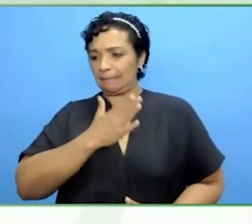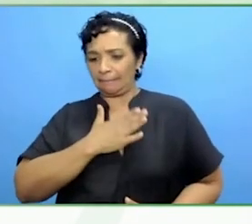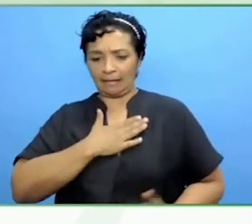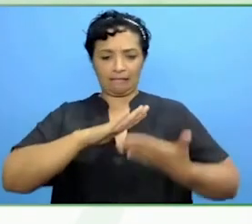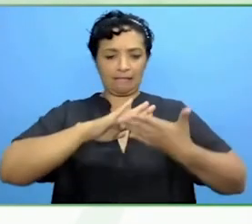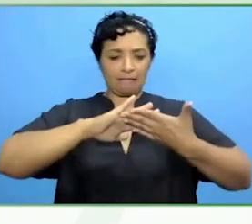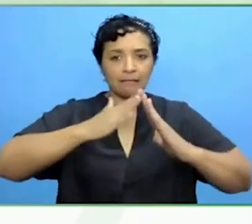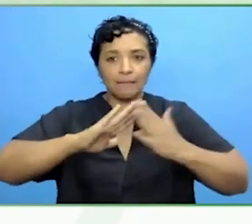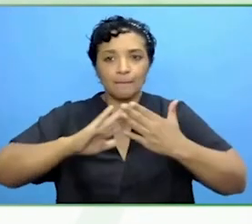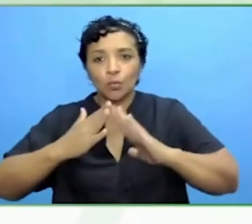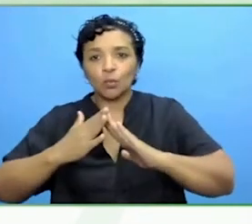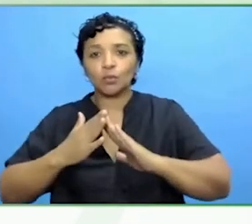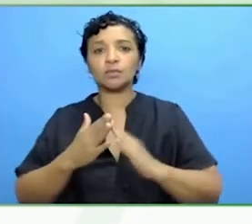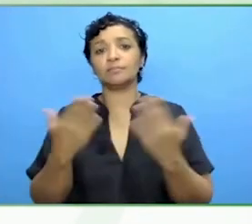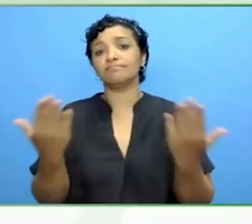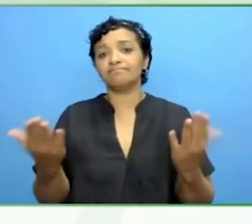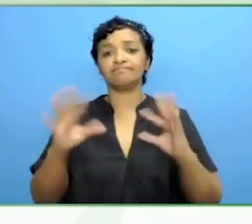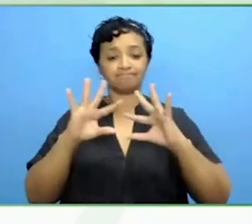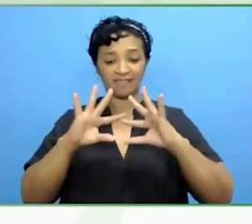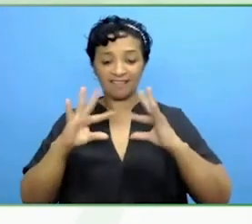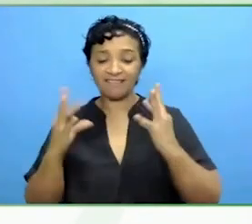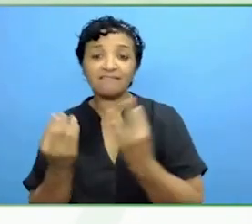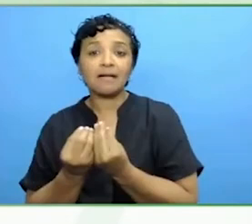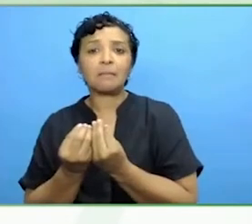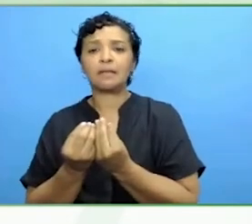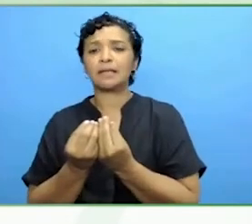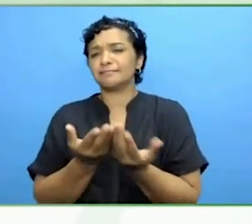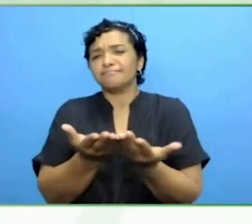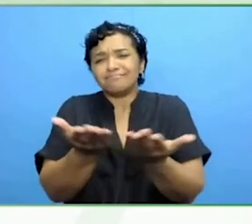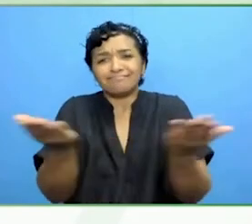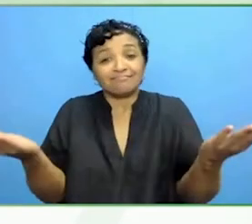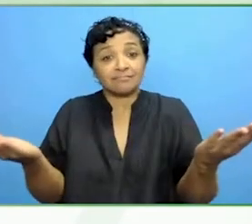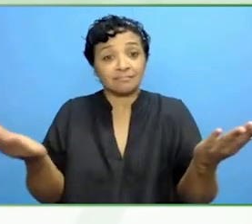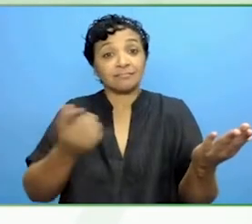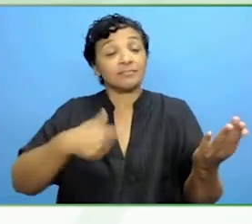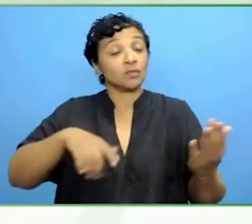family, where ever, we will get to the point if we are not already